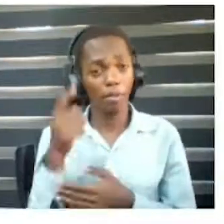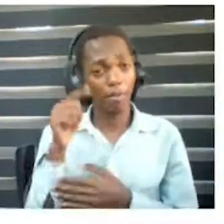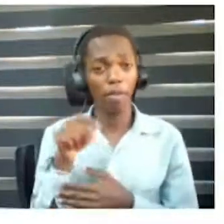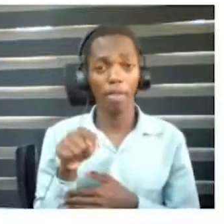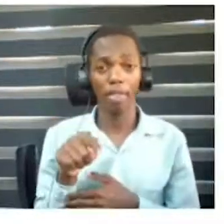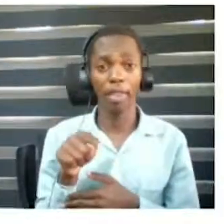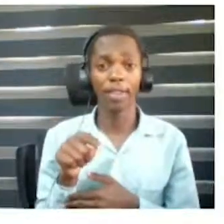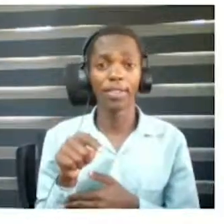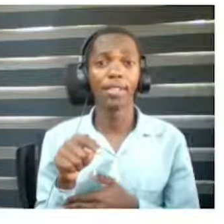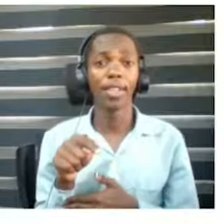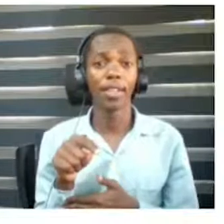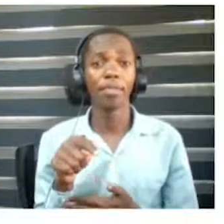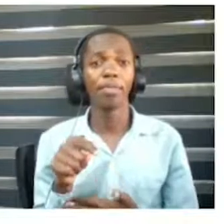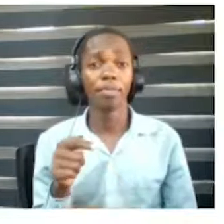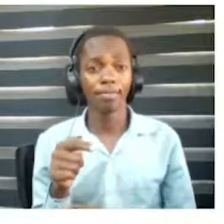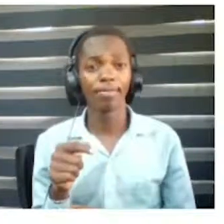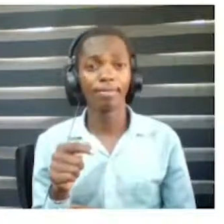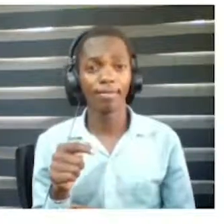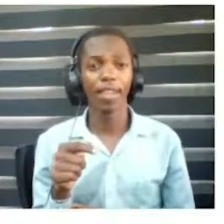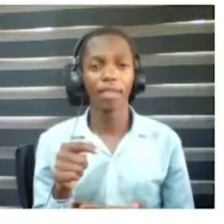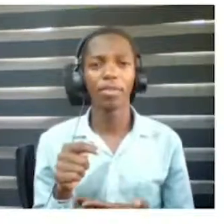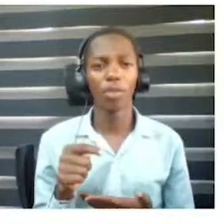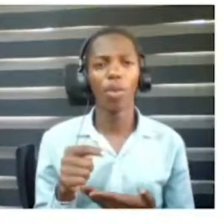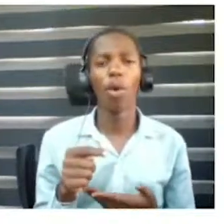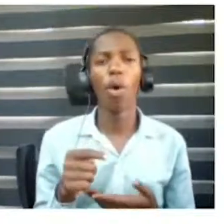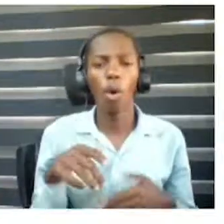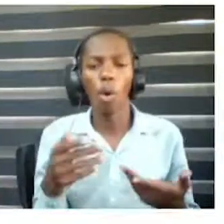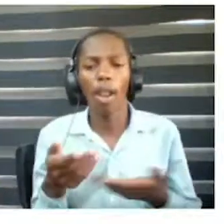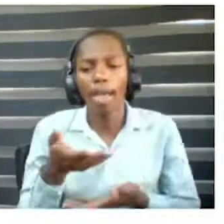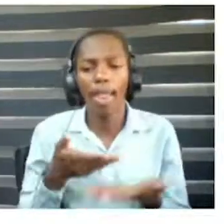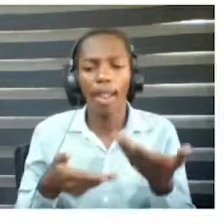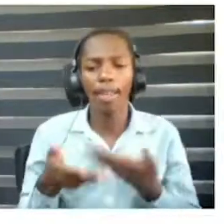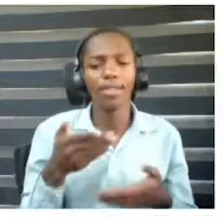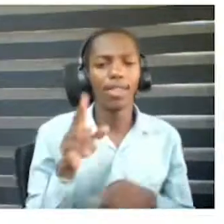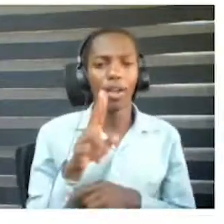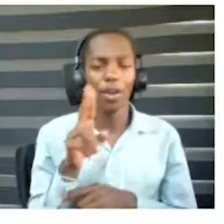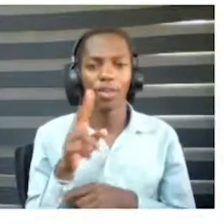We created a system of products that are easy to use